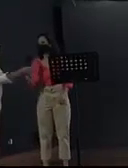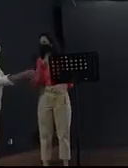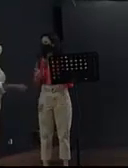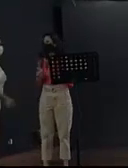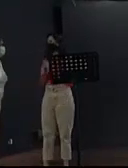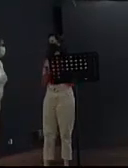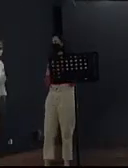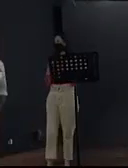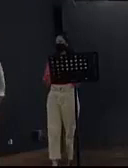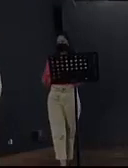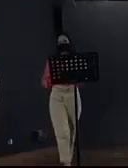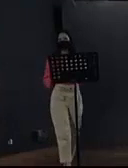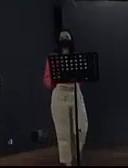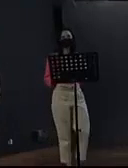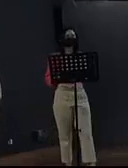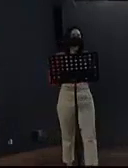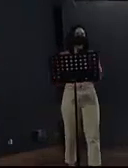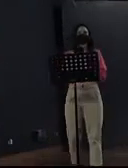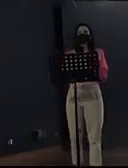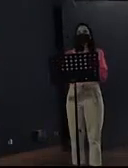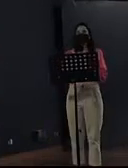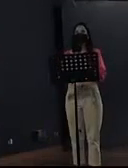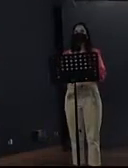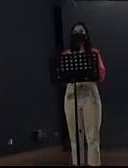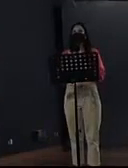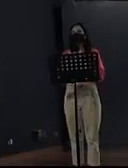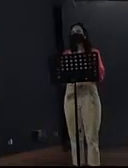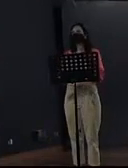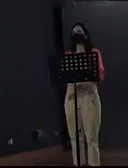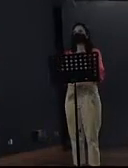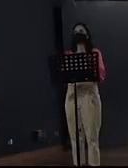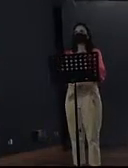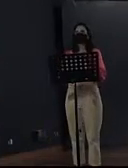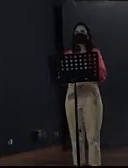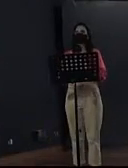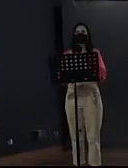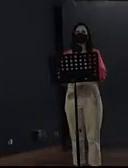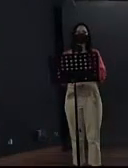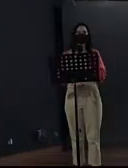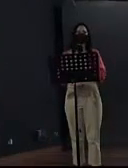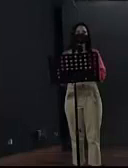Thank you very much for anyone who wants to come to the stage here too